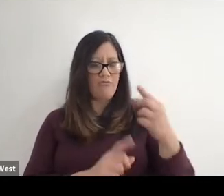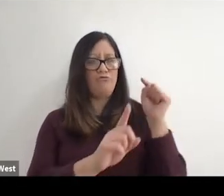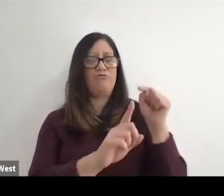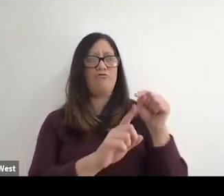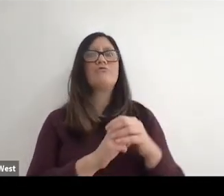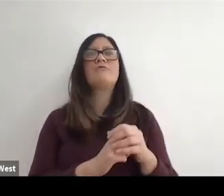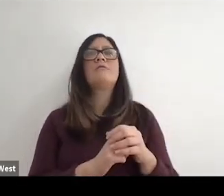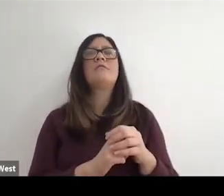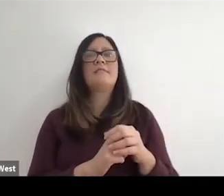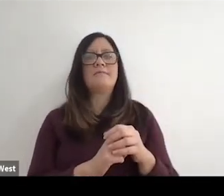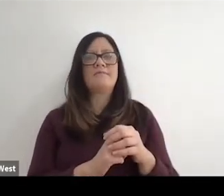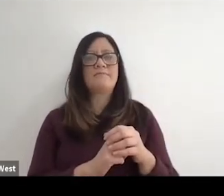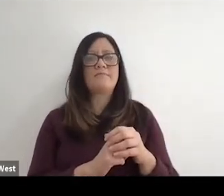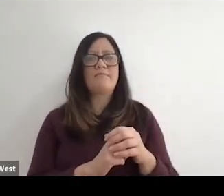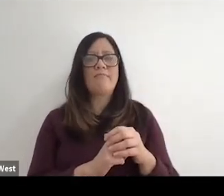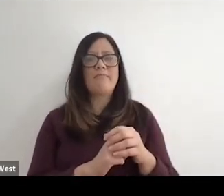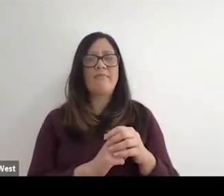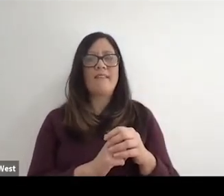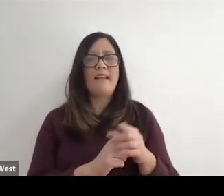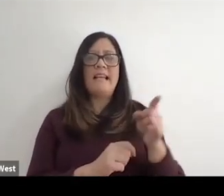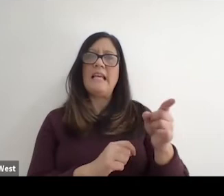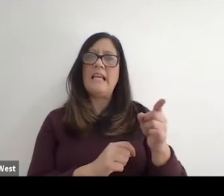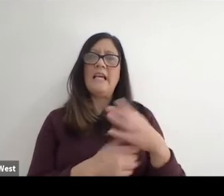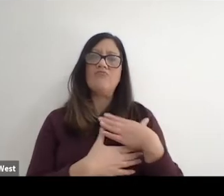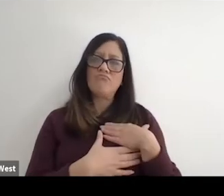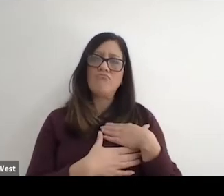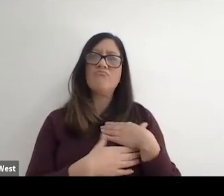on a number of issues, maybe, but there was something he knew.